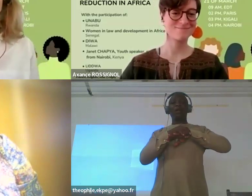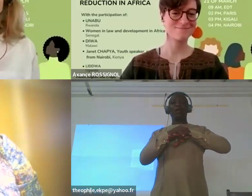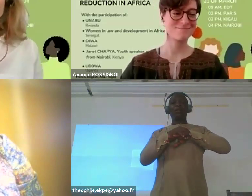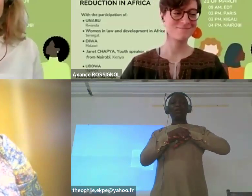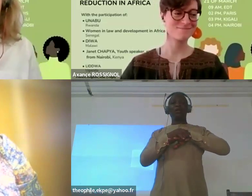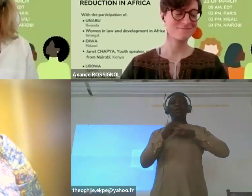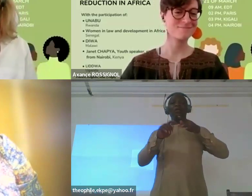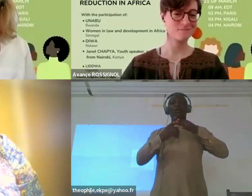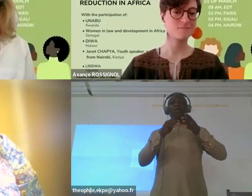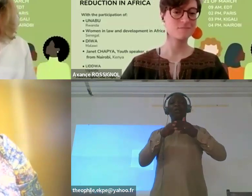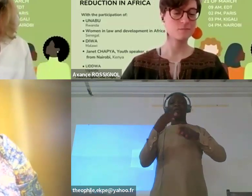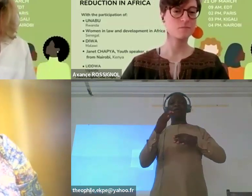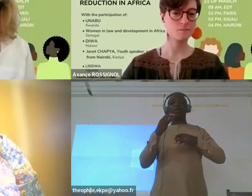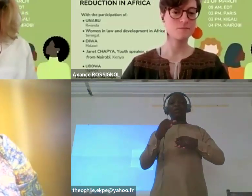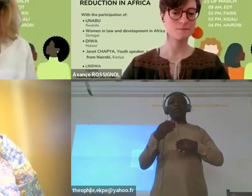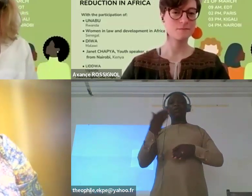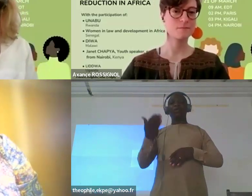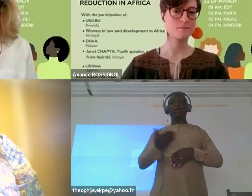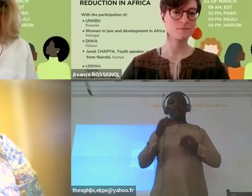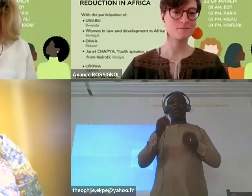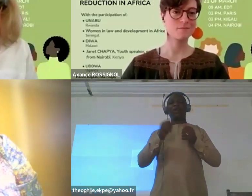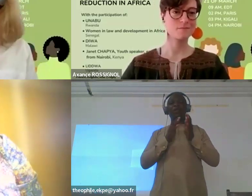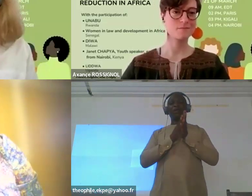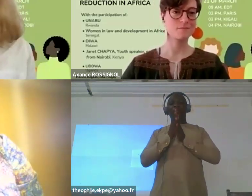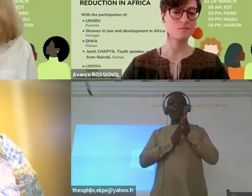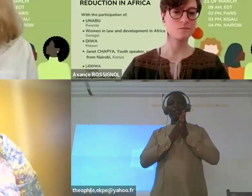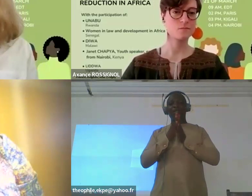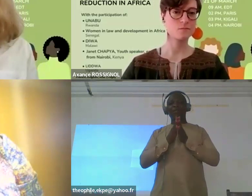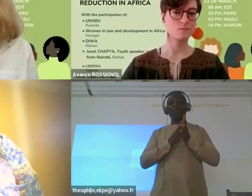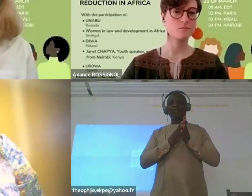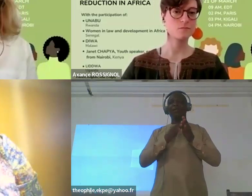I am welcoming you with great pleasure to our Webinar